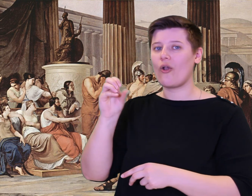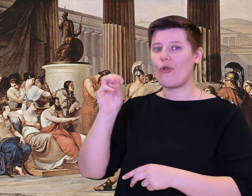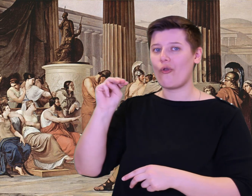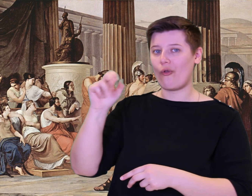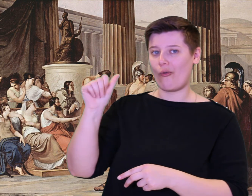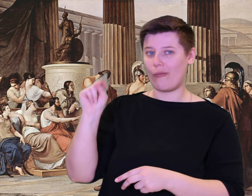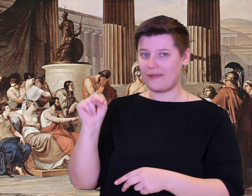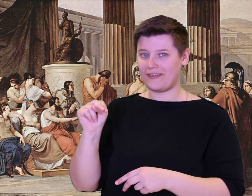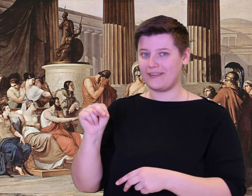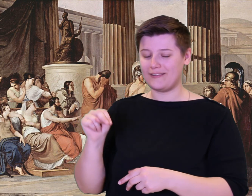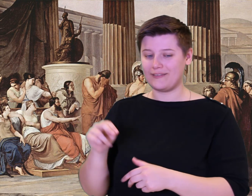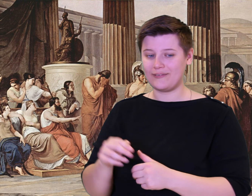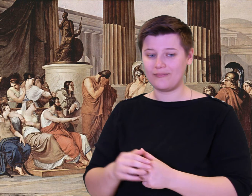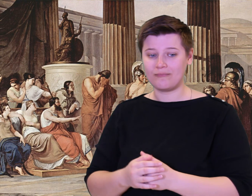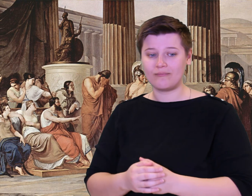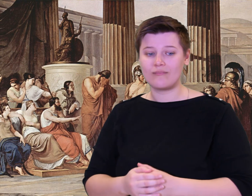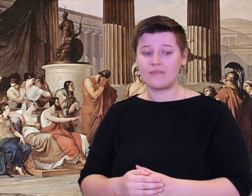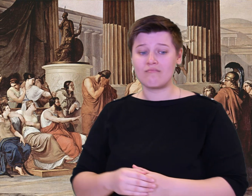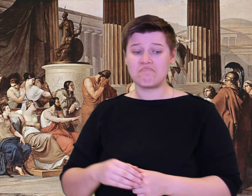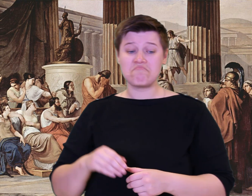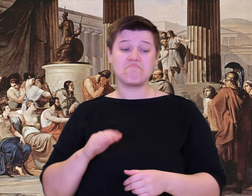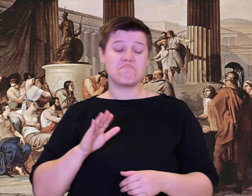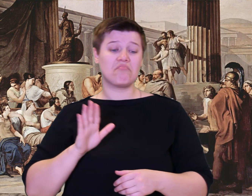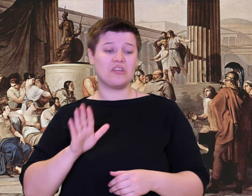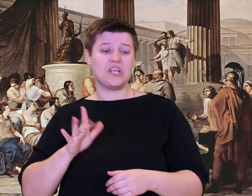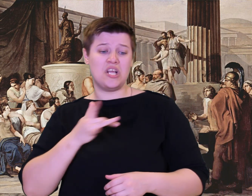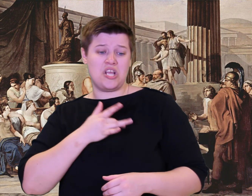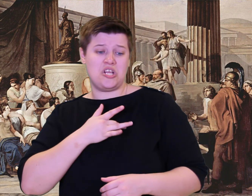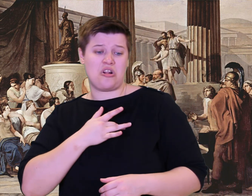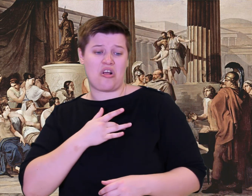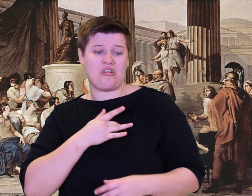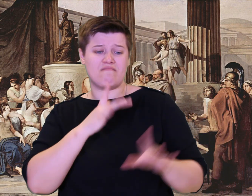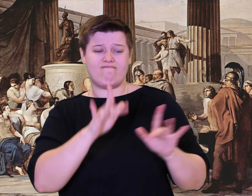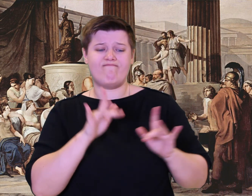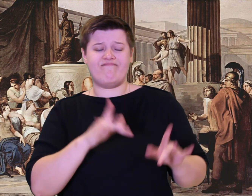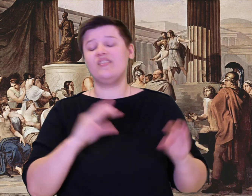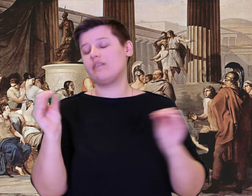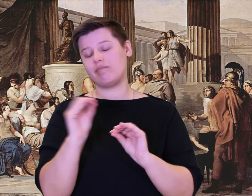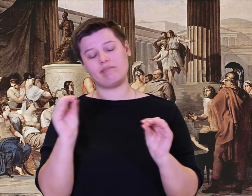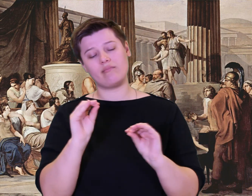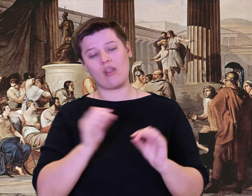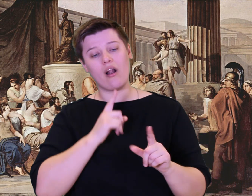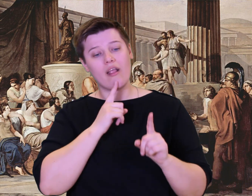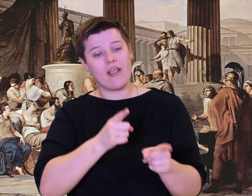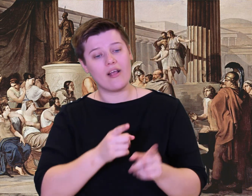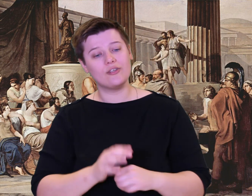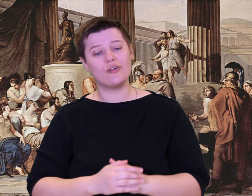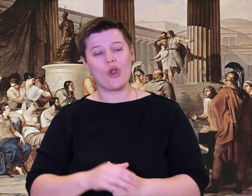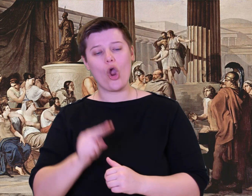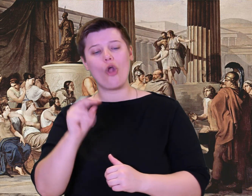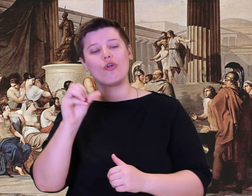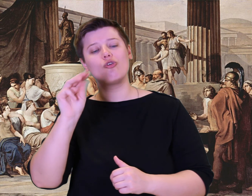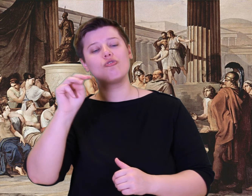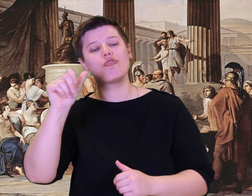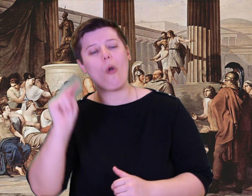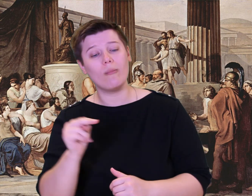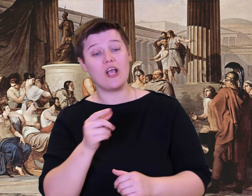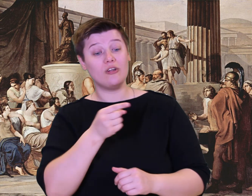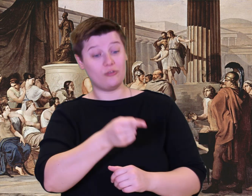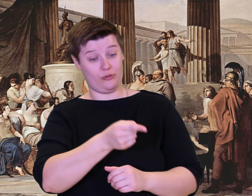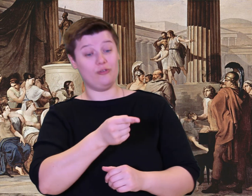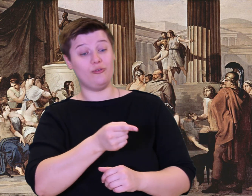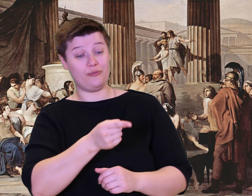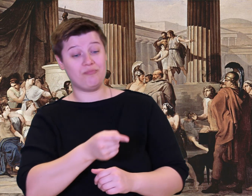My name is Noman. My family and friends all call me Noman."